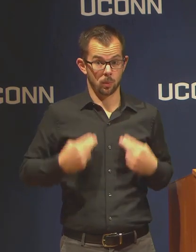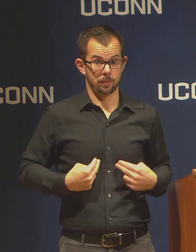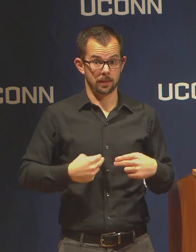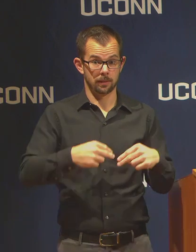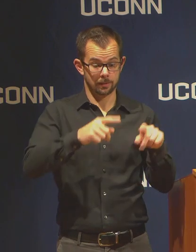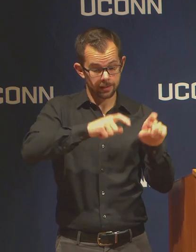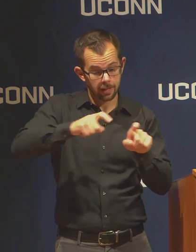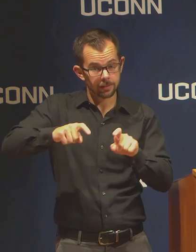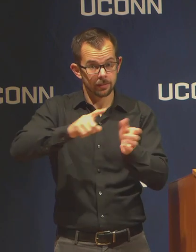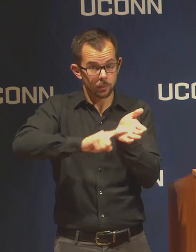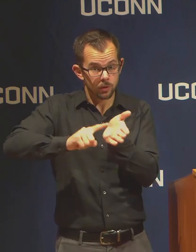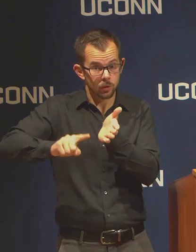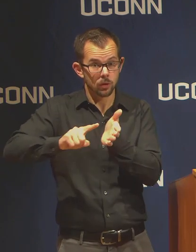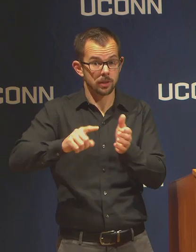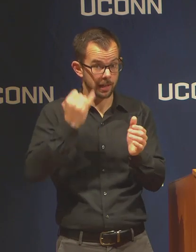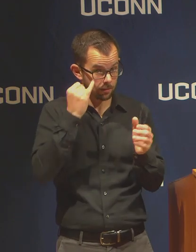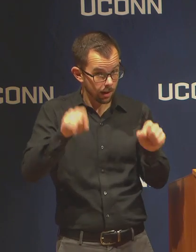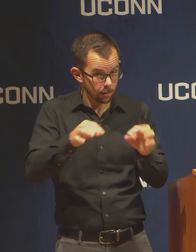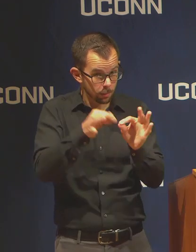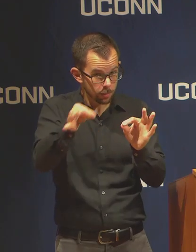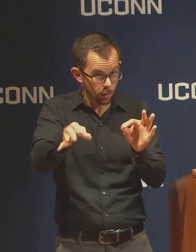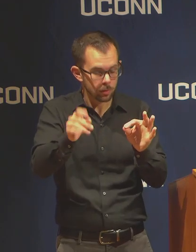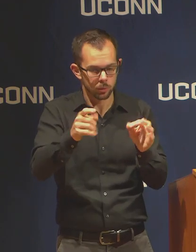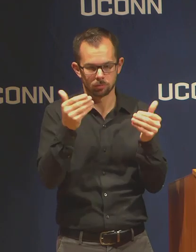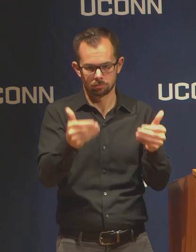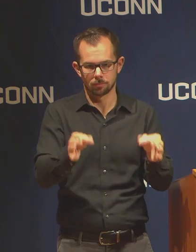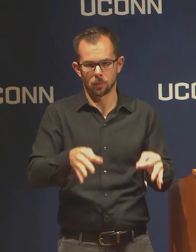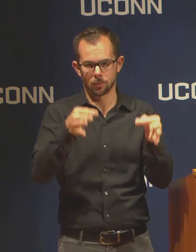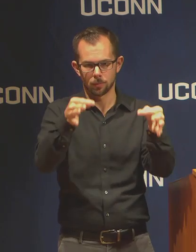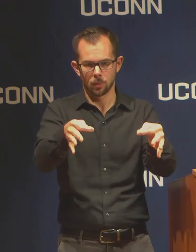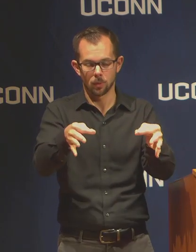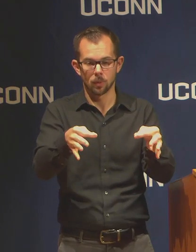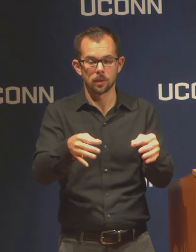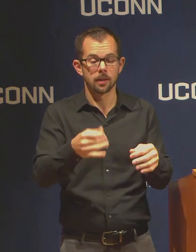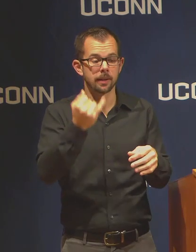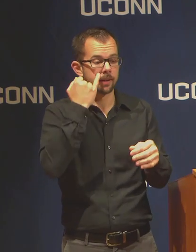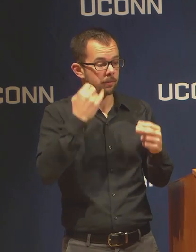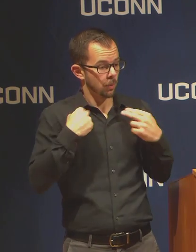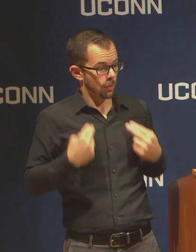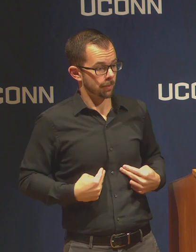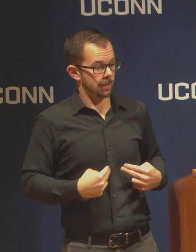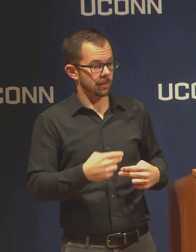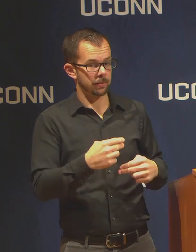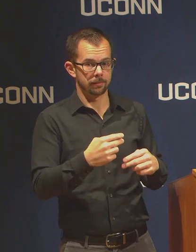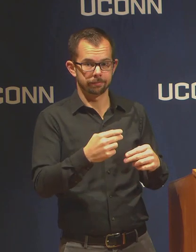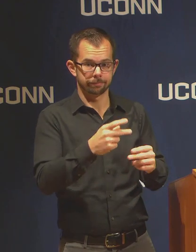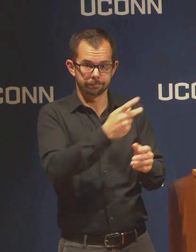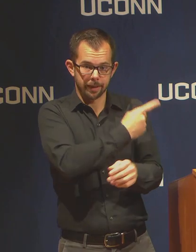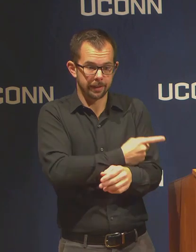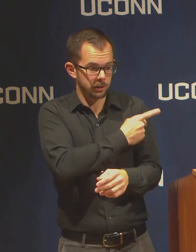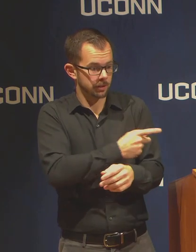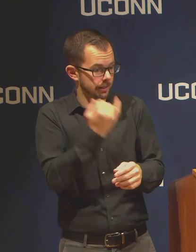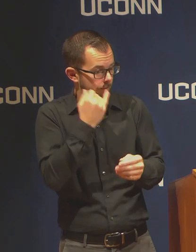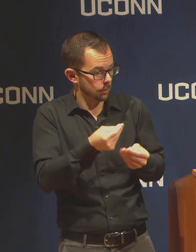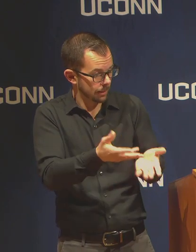So the things that cannot be postponed such as human subjects receiving treatments or need to be monitored at